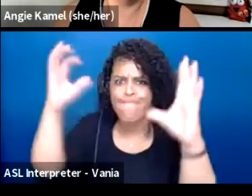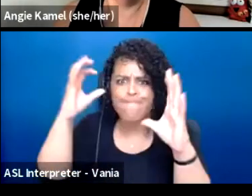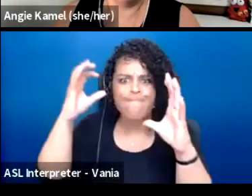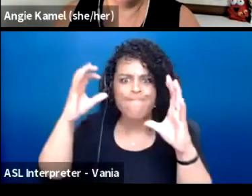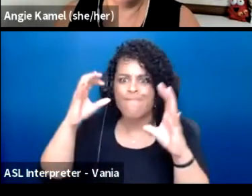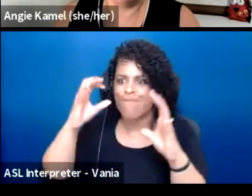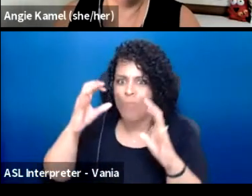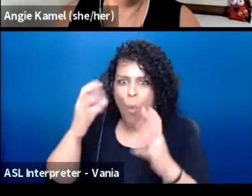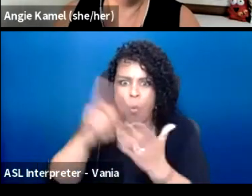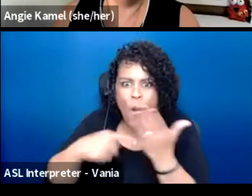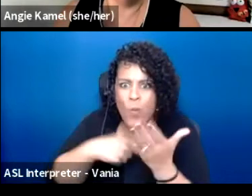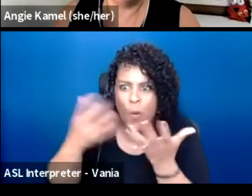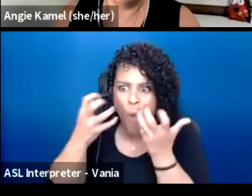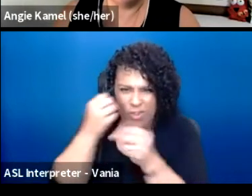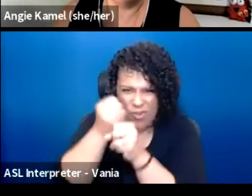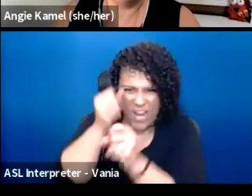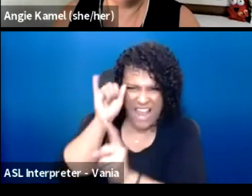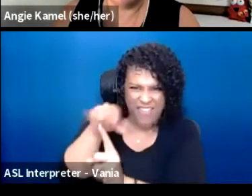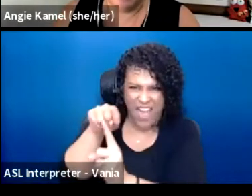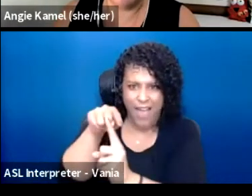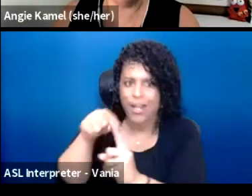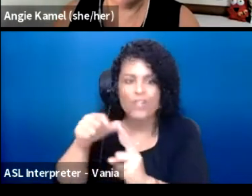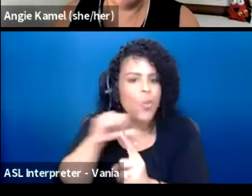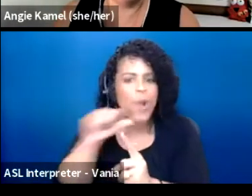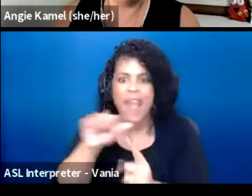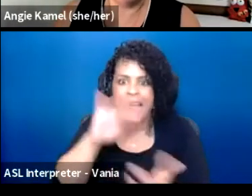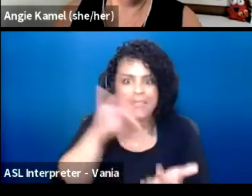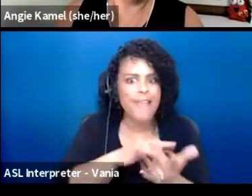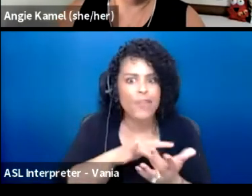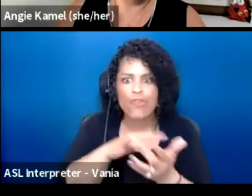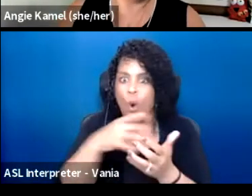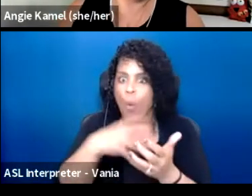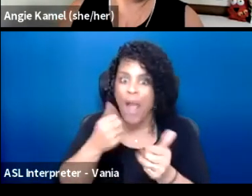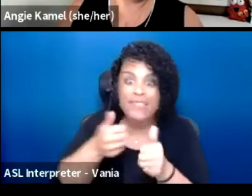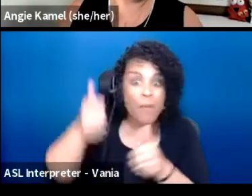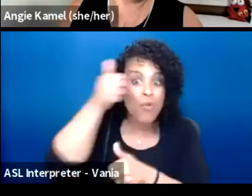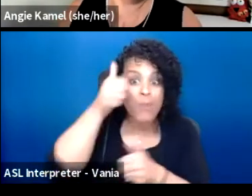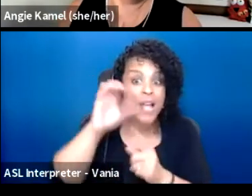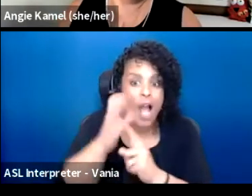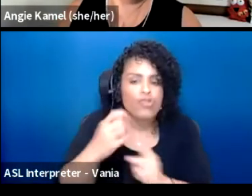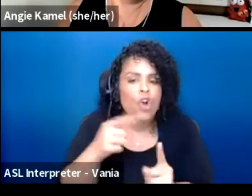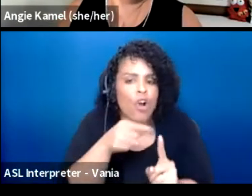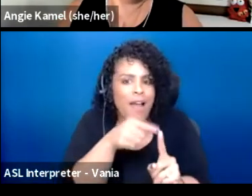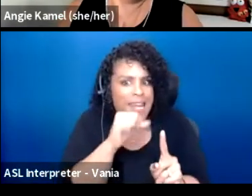so that we're no longer centering white supremacy culture and the things that don't work, but we're actually centering the imaginations